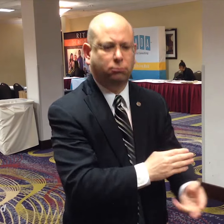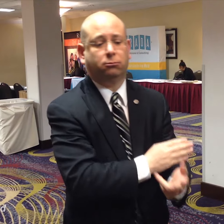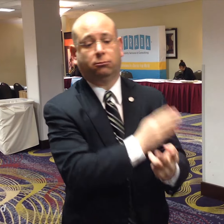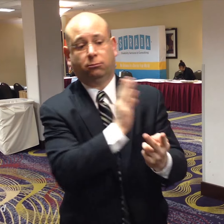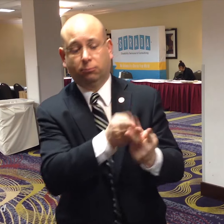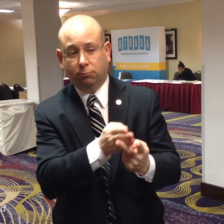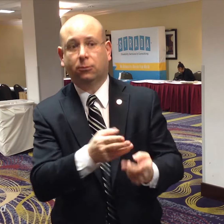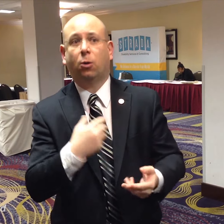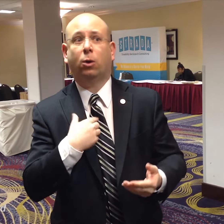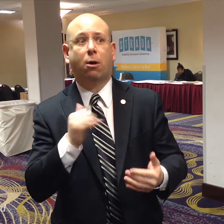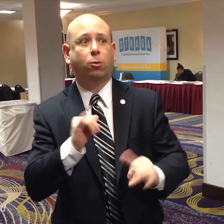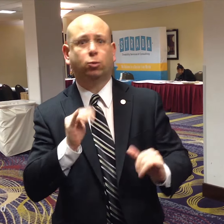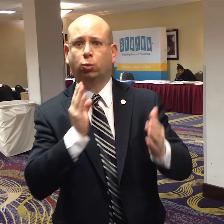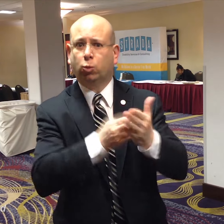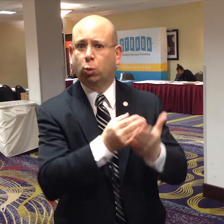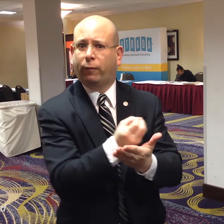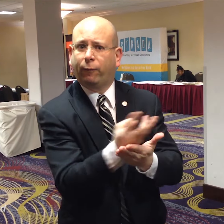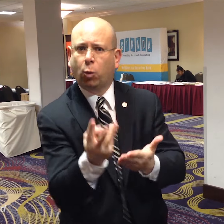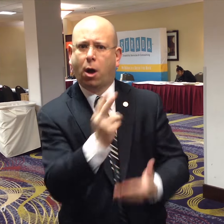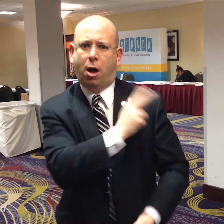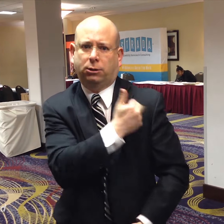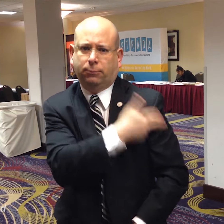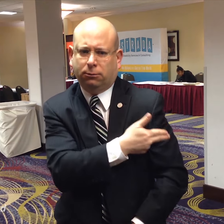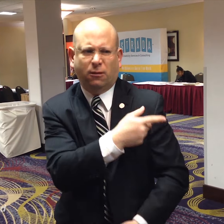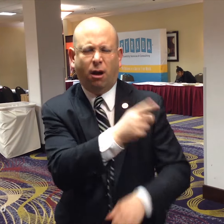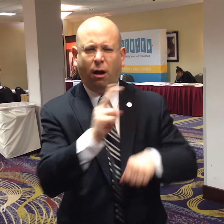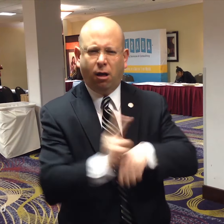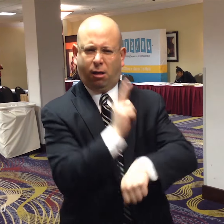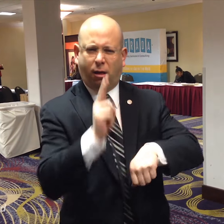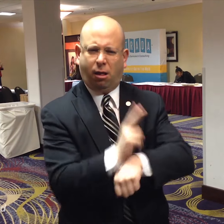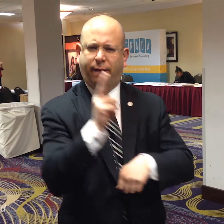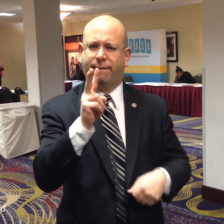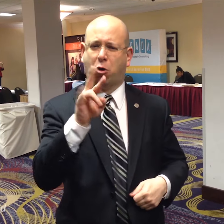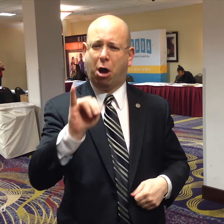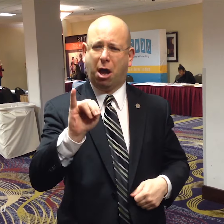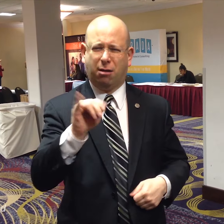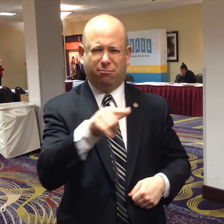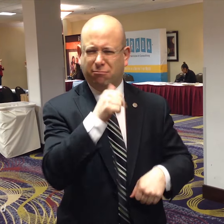the NAD also sued several hospitals for overuse and misuse of Video Relay Interpreting (VRI) including